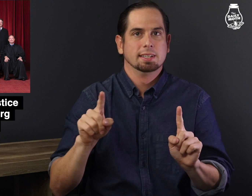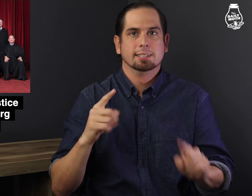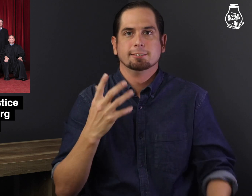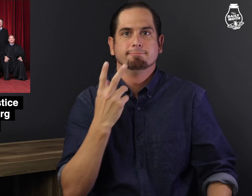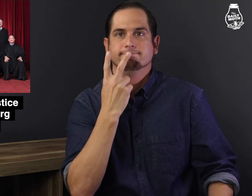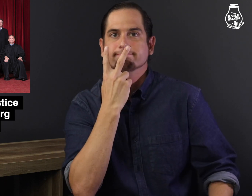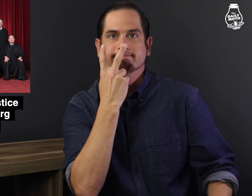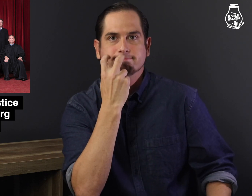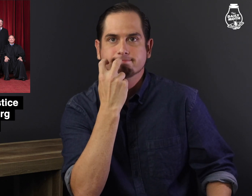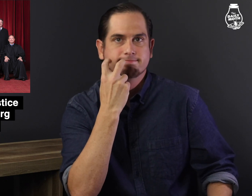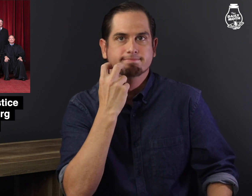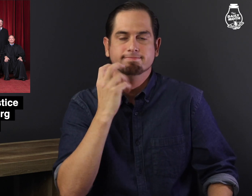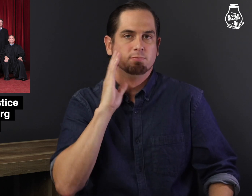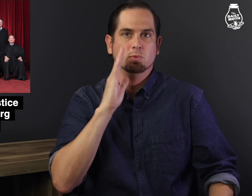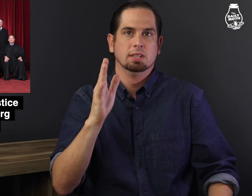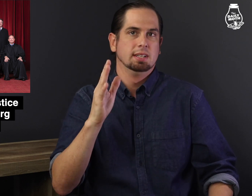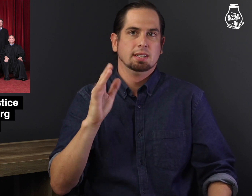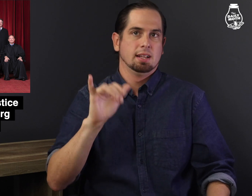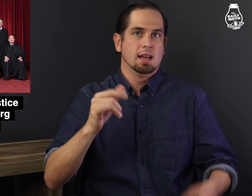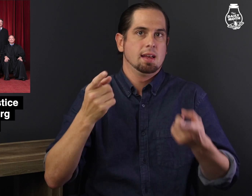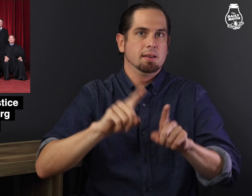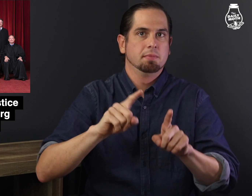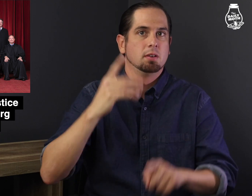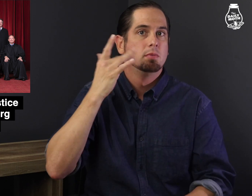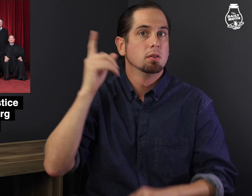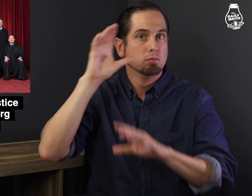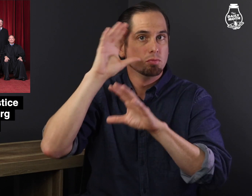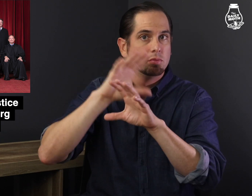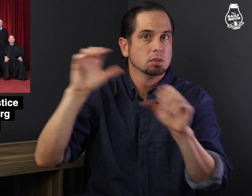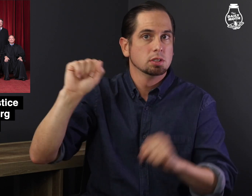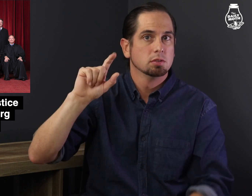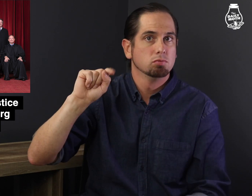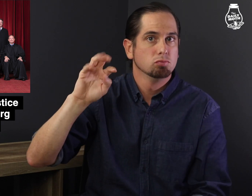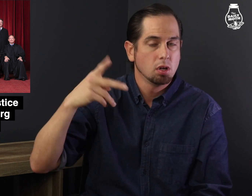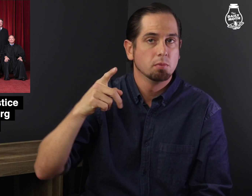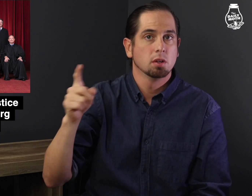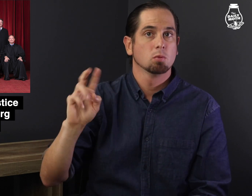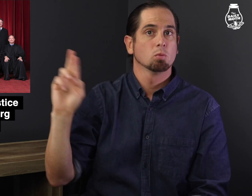But that is unlikely to happen, as President Trump and